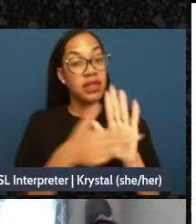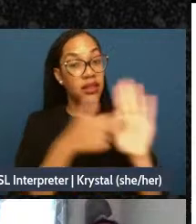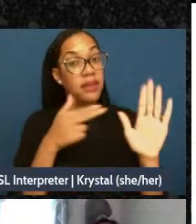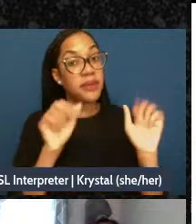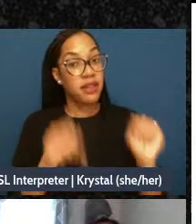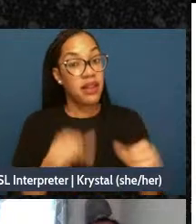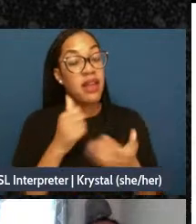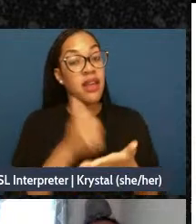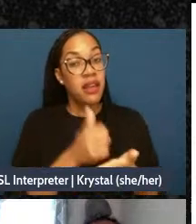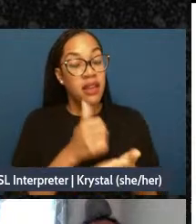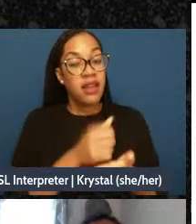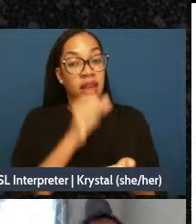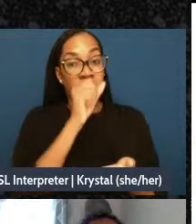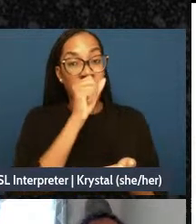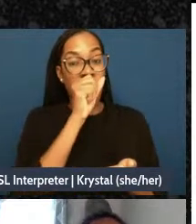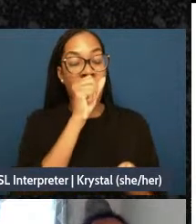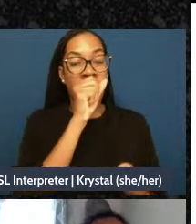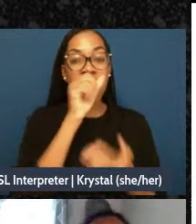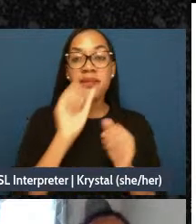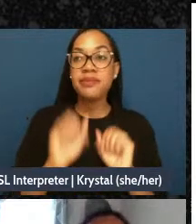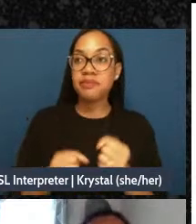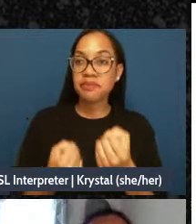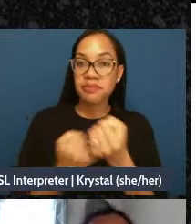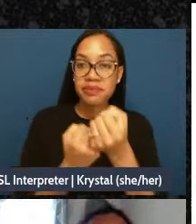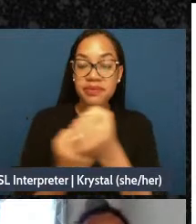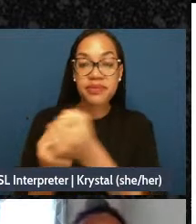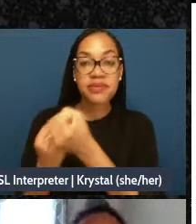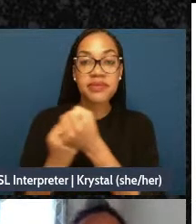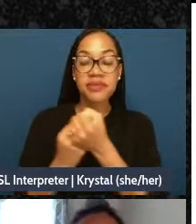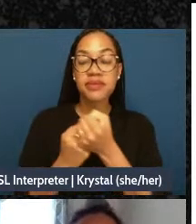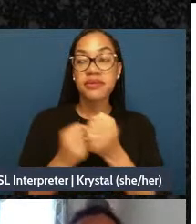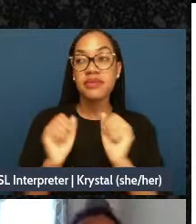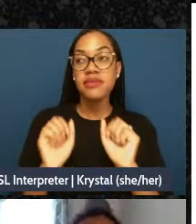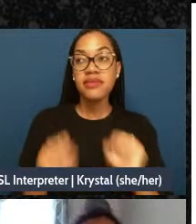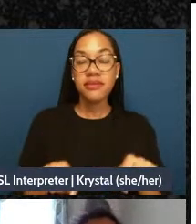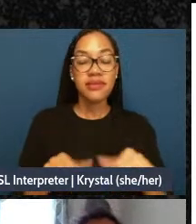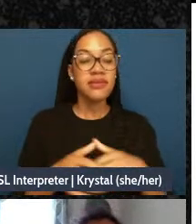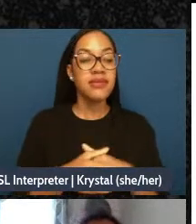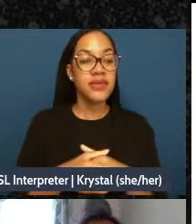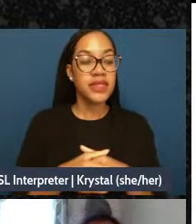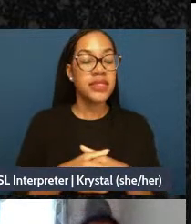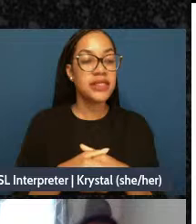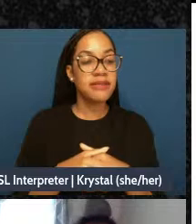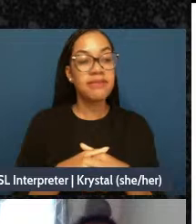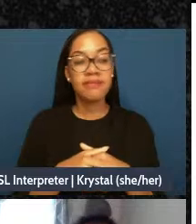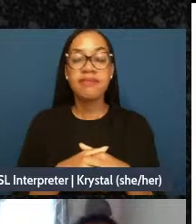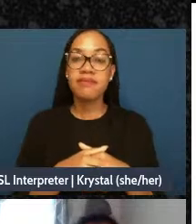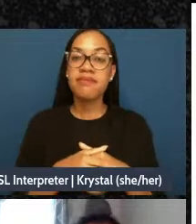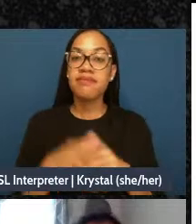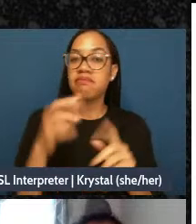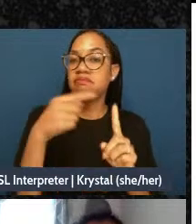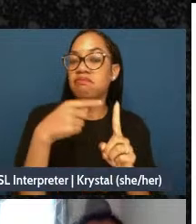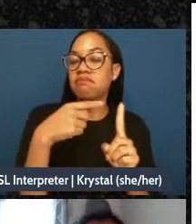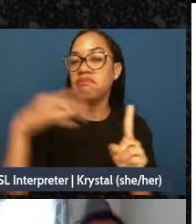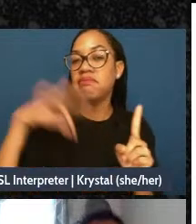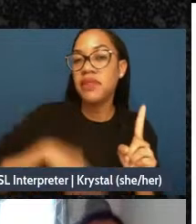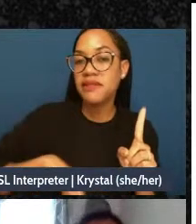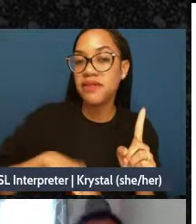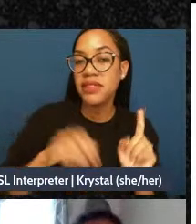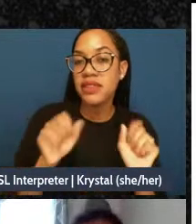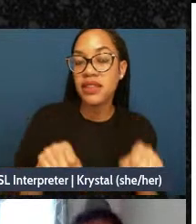can assist they can shape they can hold, but we experience them and we get to interrogate them